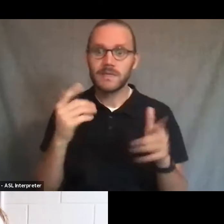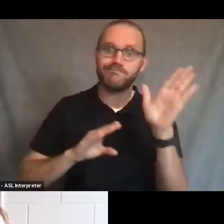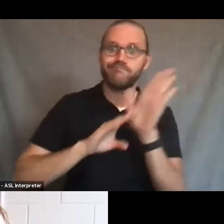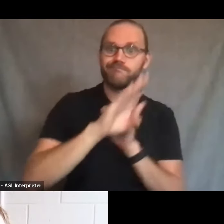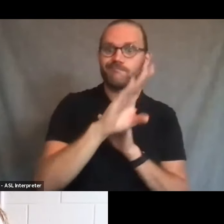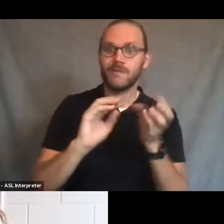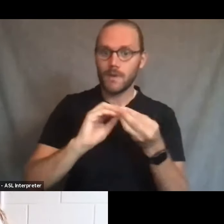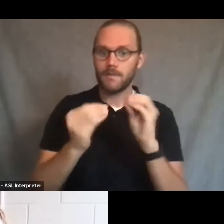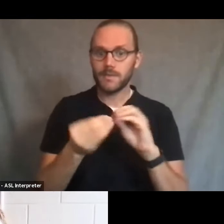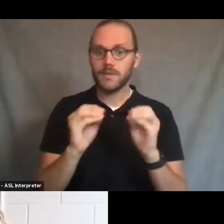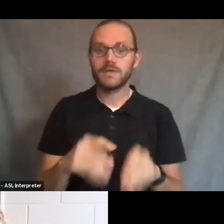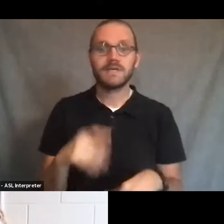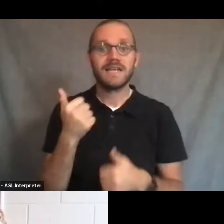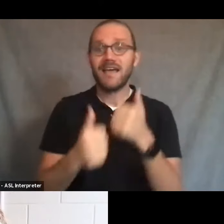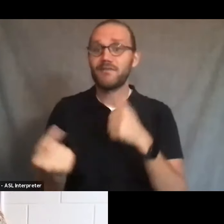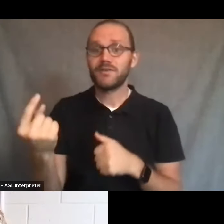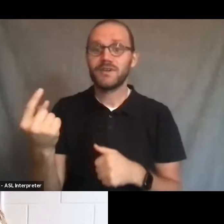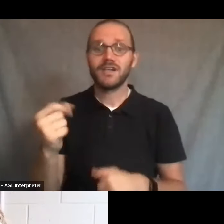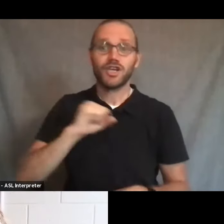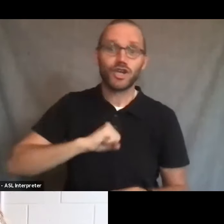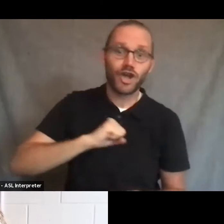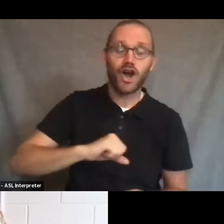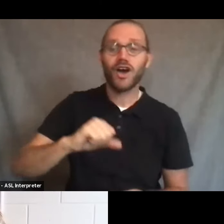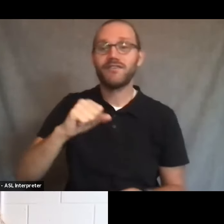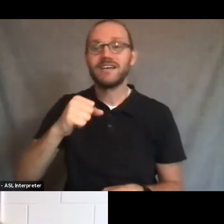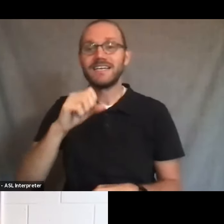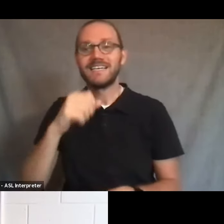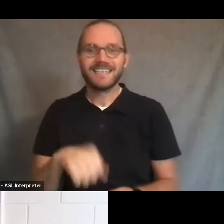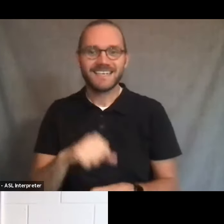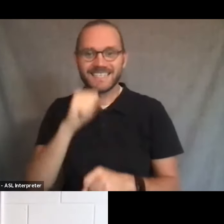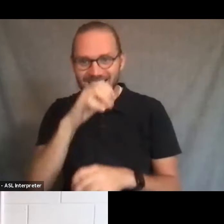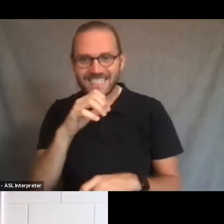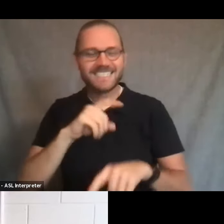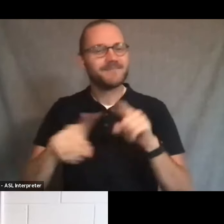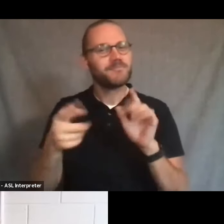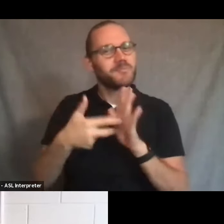So not every cough and sneeze is COVID, but it's still, you know,